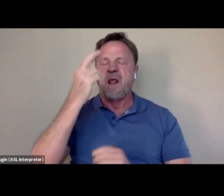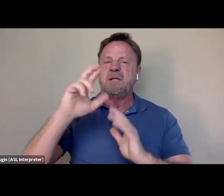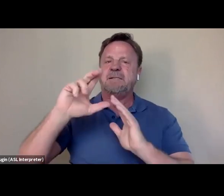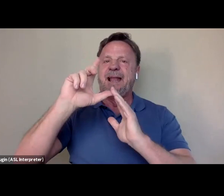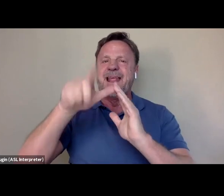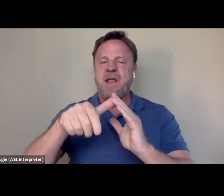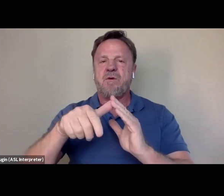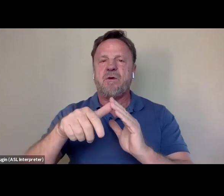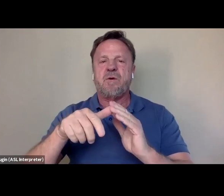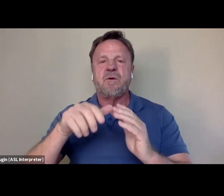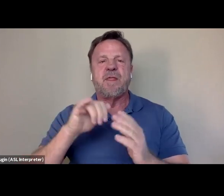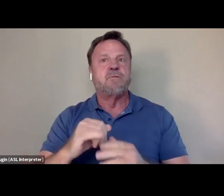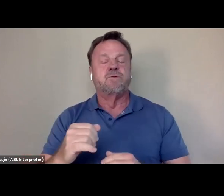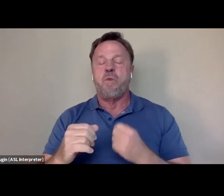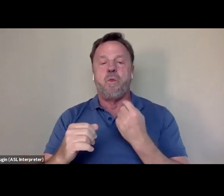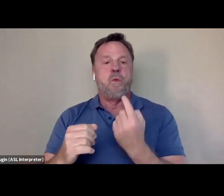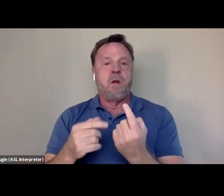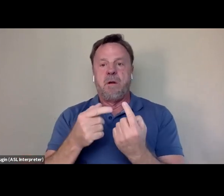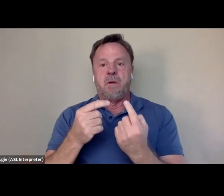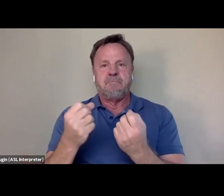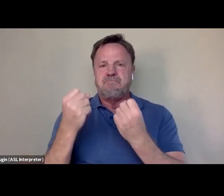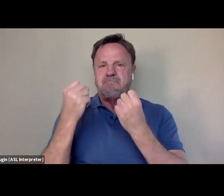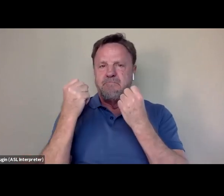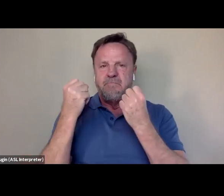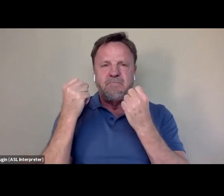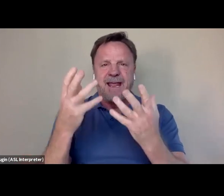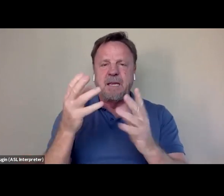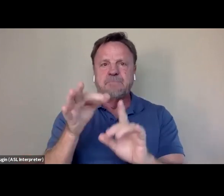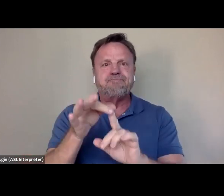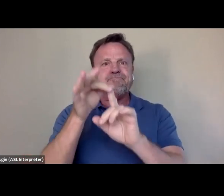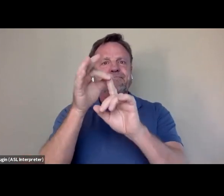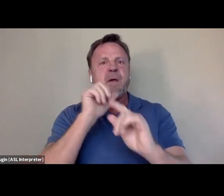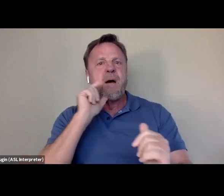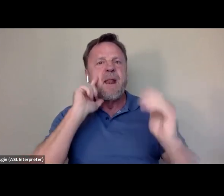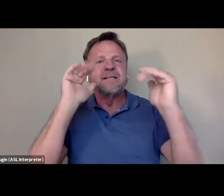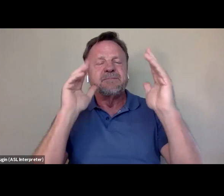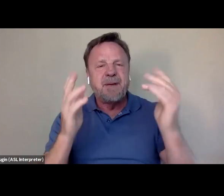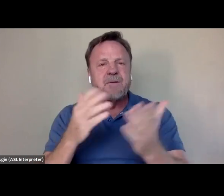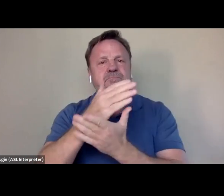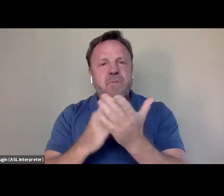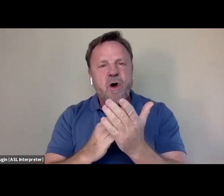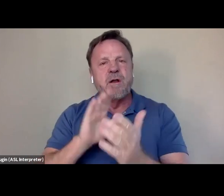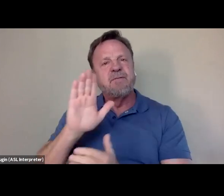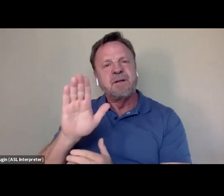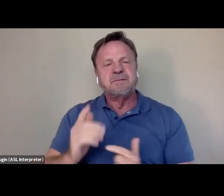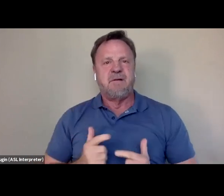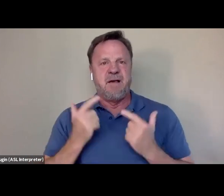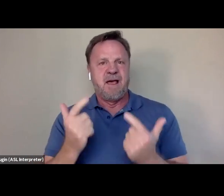one of the many sort of unique and unexpected chapters in Bruce Lee's life that brought him all around the globe